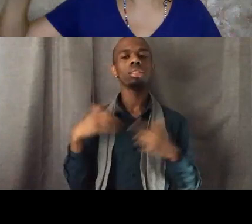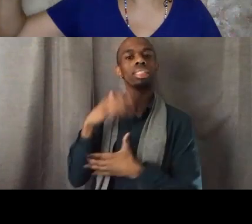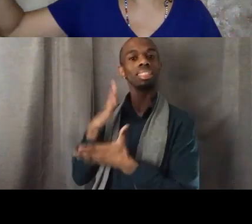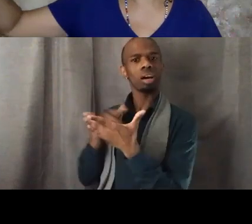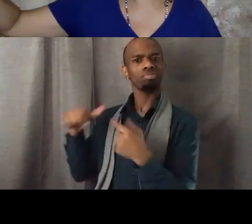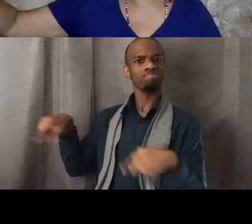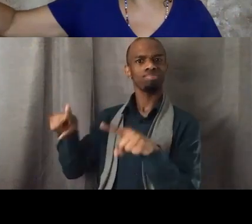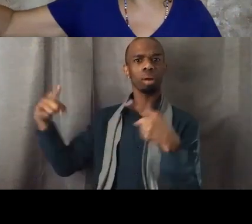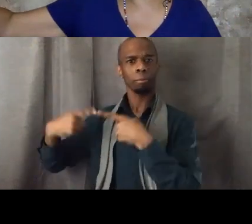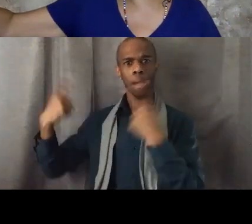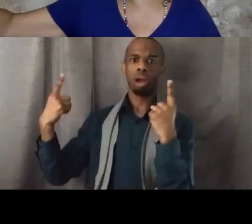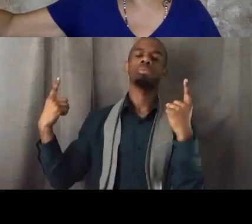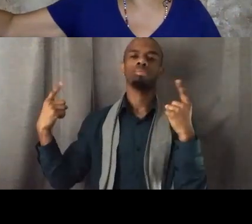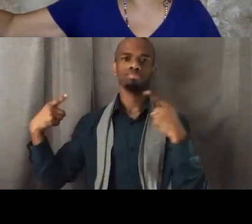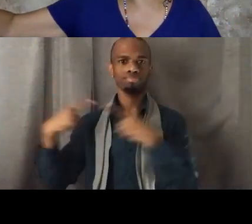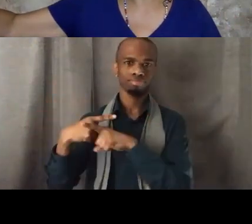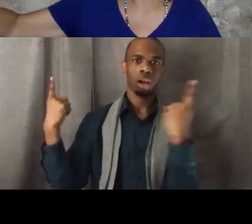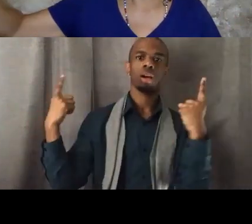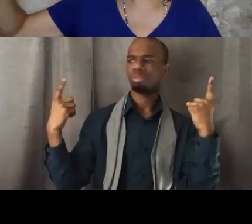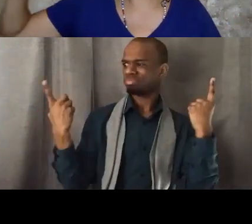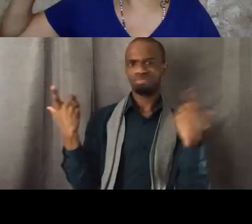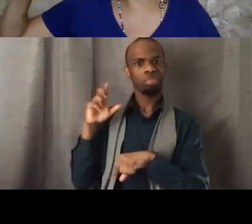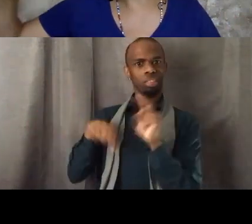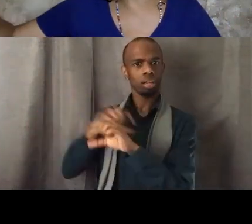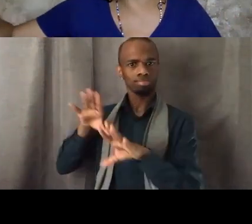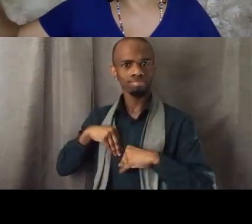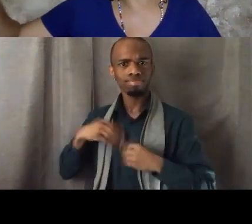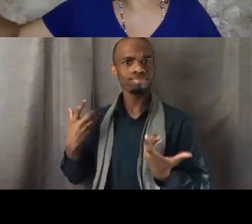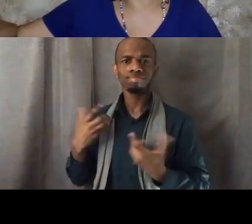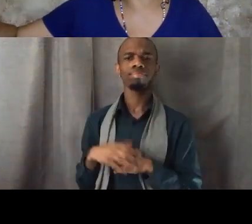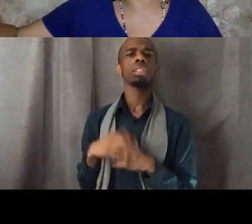When we look at the right side of the table what has to be toppled?